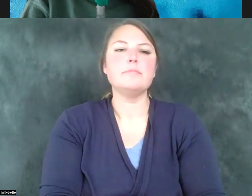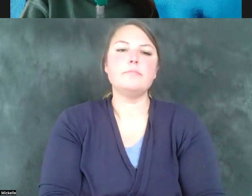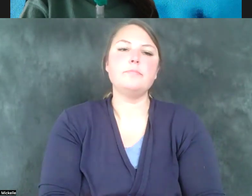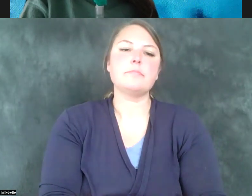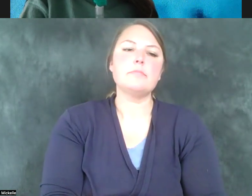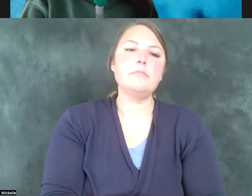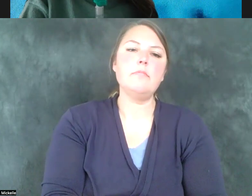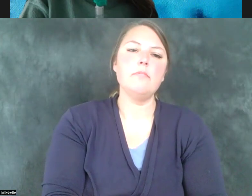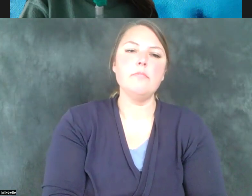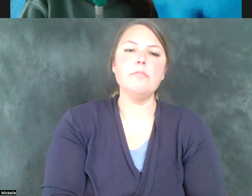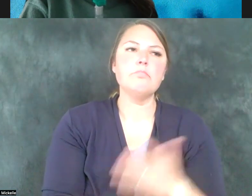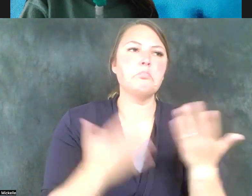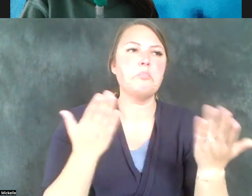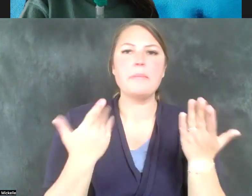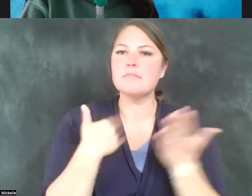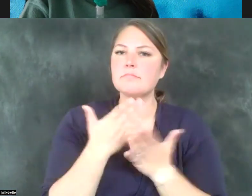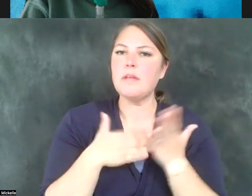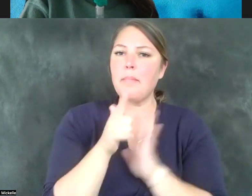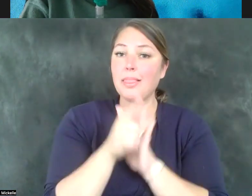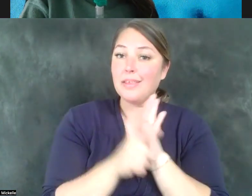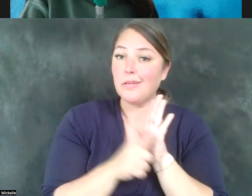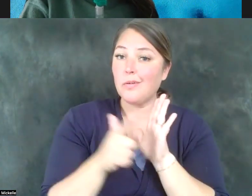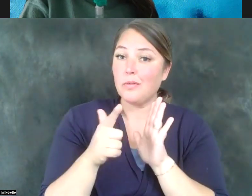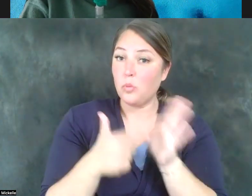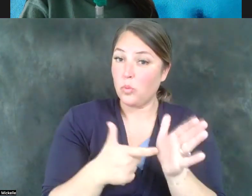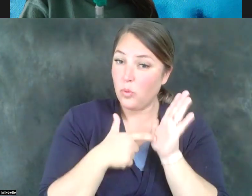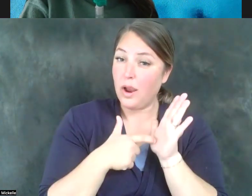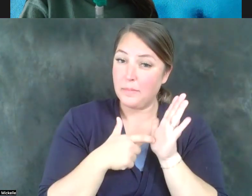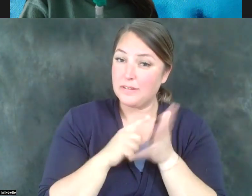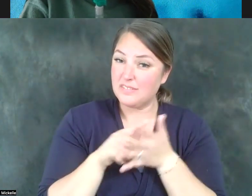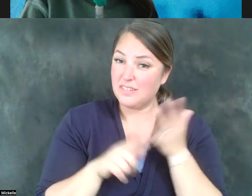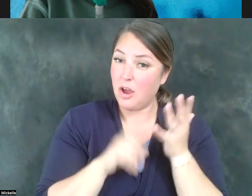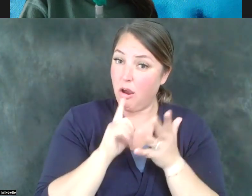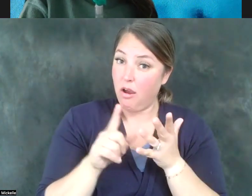legal requirements that are reasonable and will lead to greater productivity and